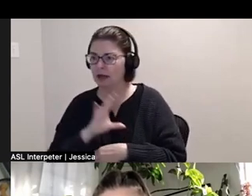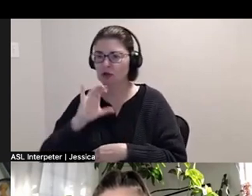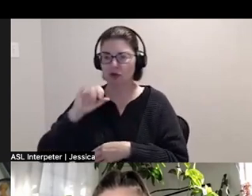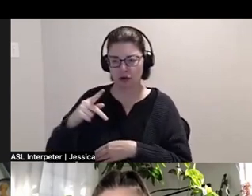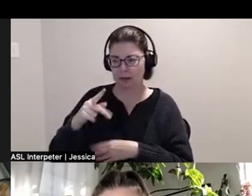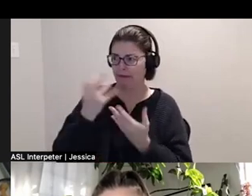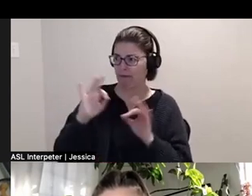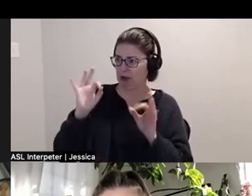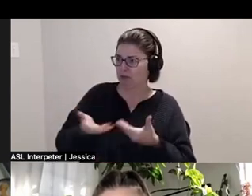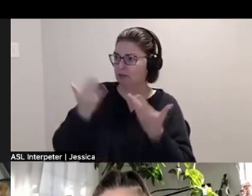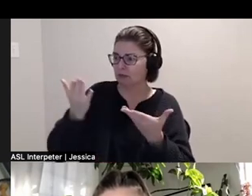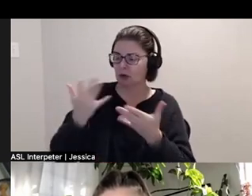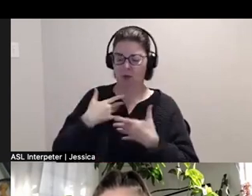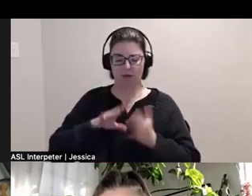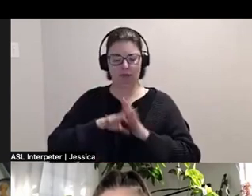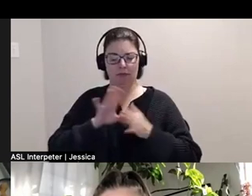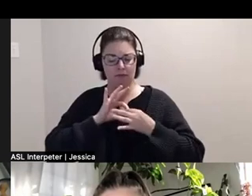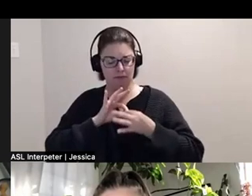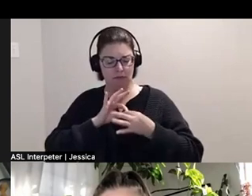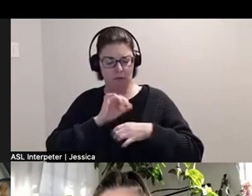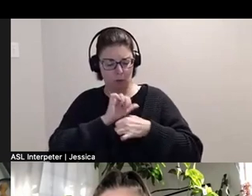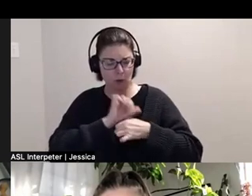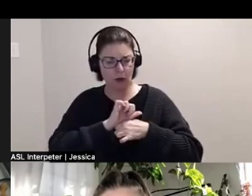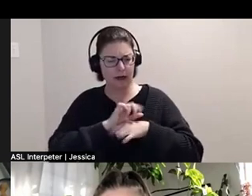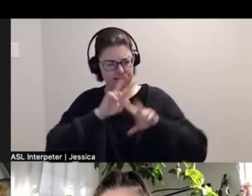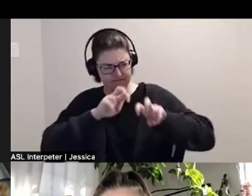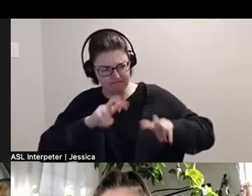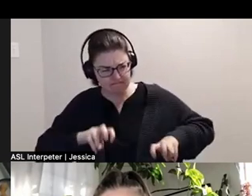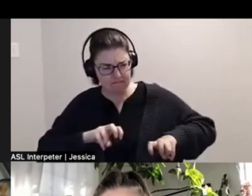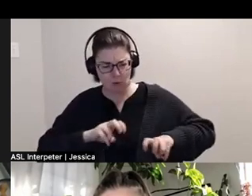working relations which interrogate and dismantle white supremacy culture.